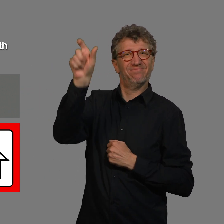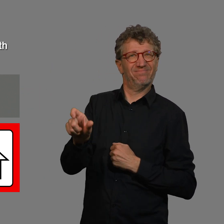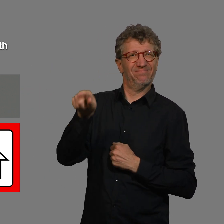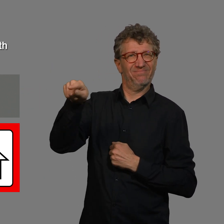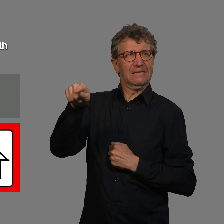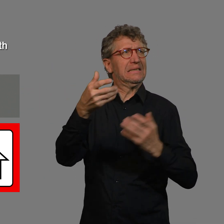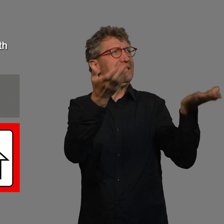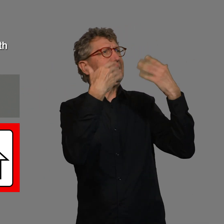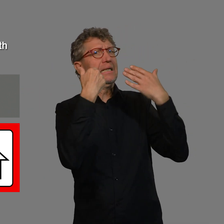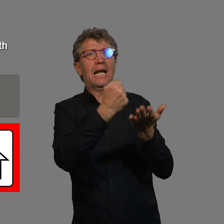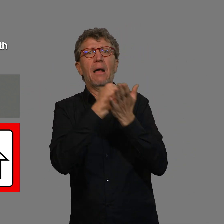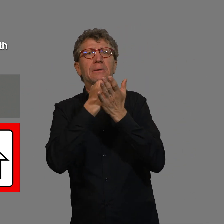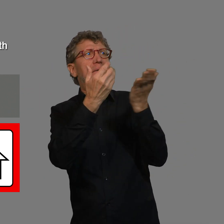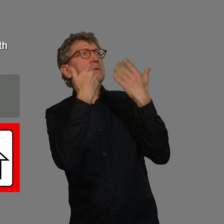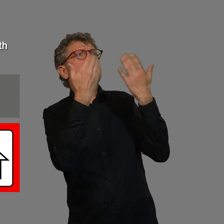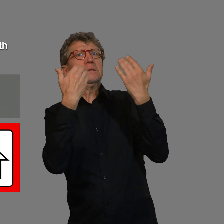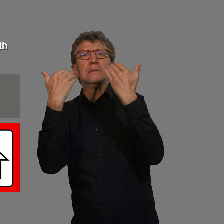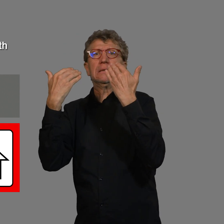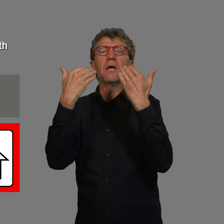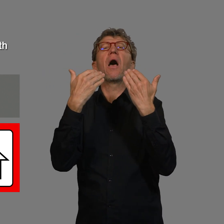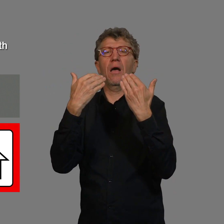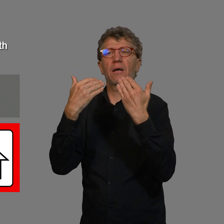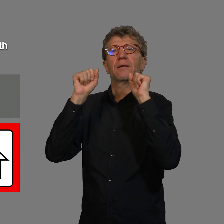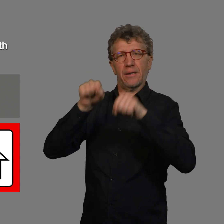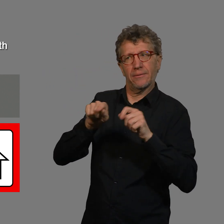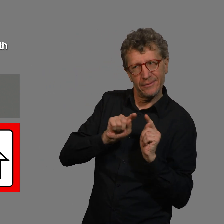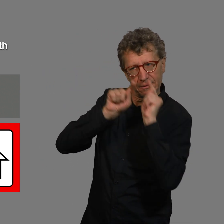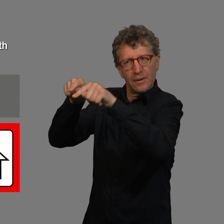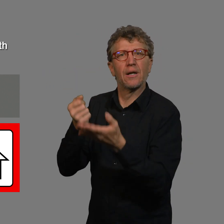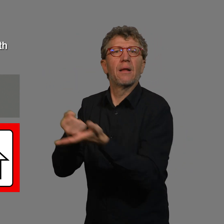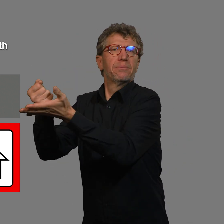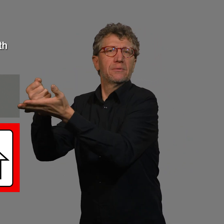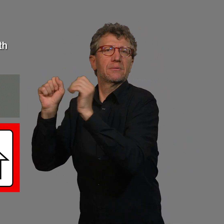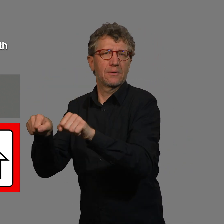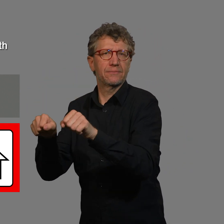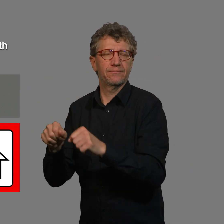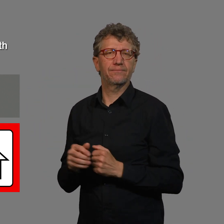If you have to help someone.